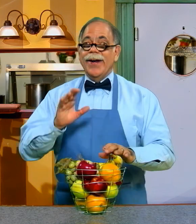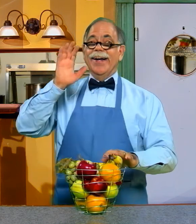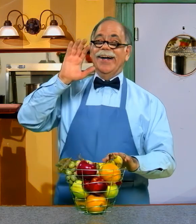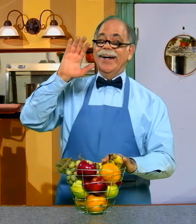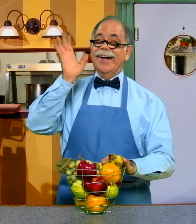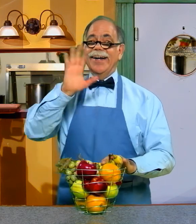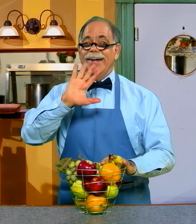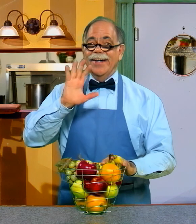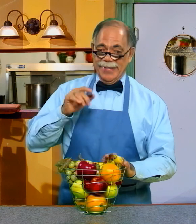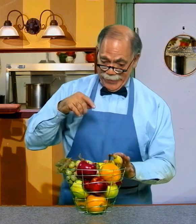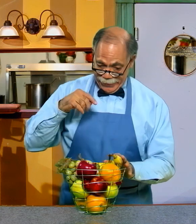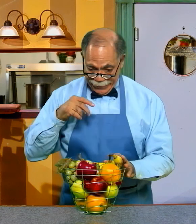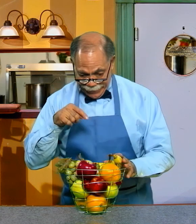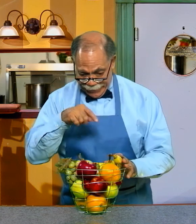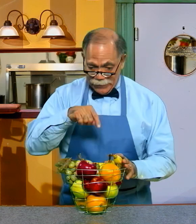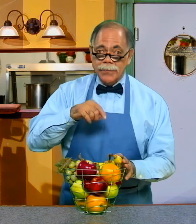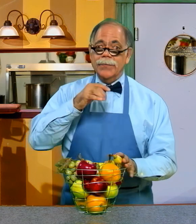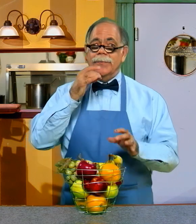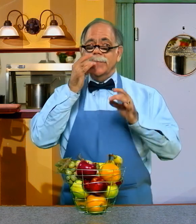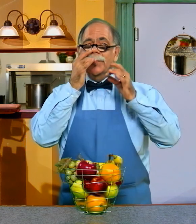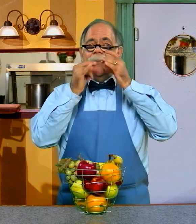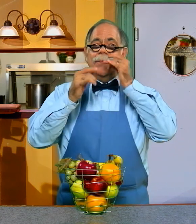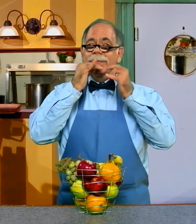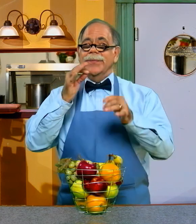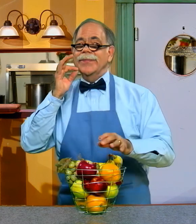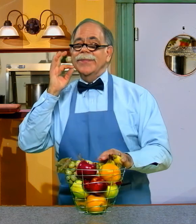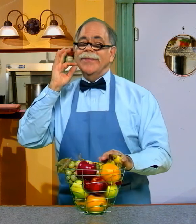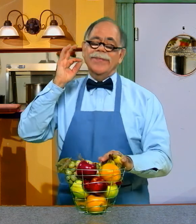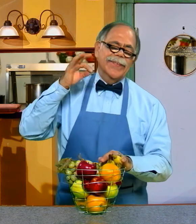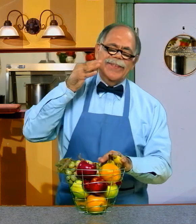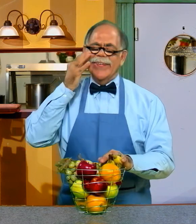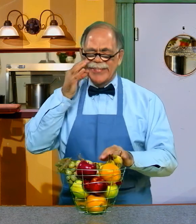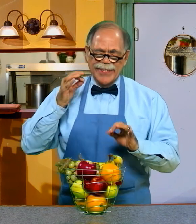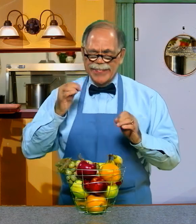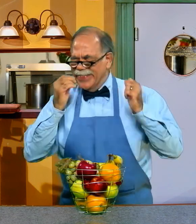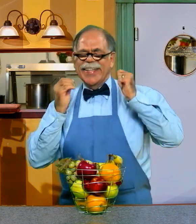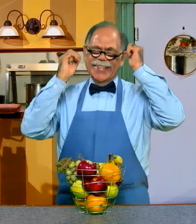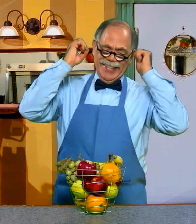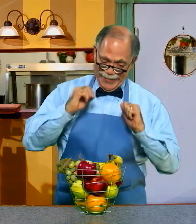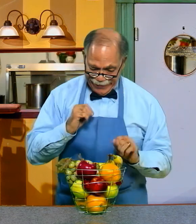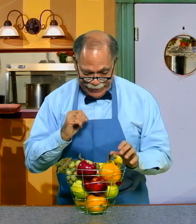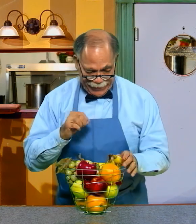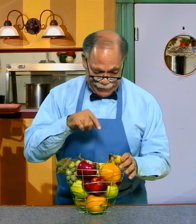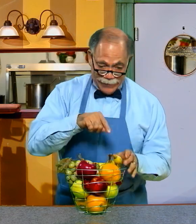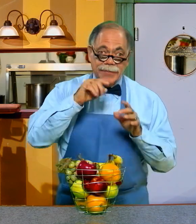OH, HI. WE HAVE A BASKET OF DELICIOUS FRUIT: